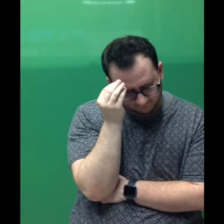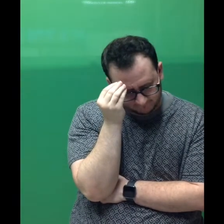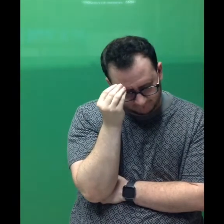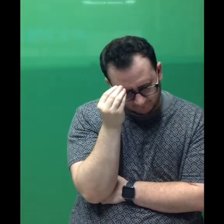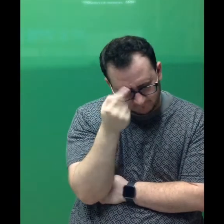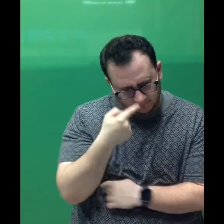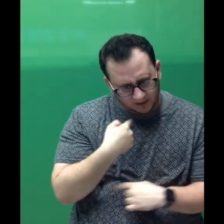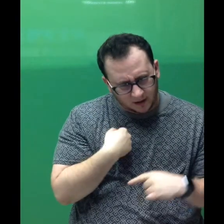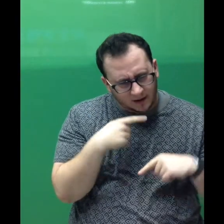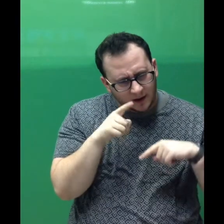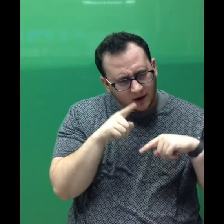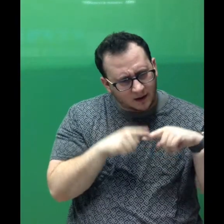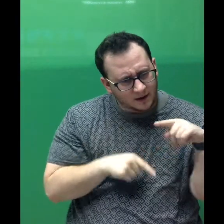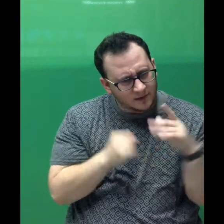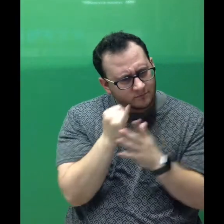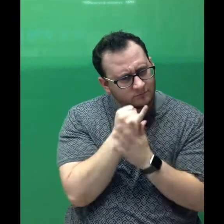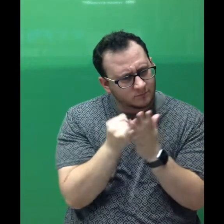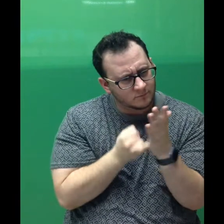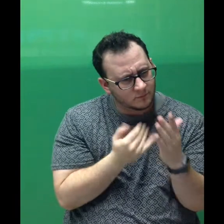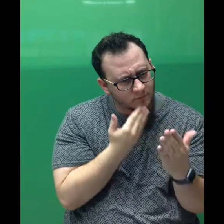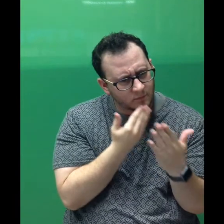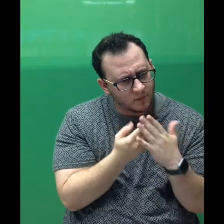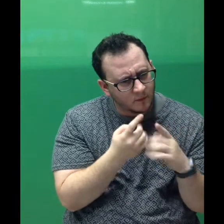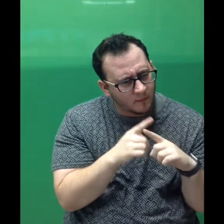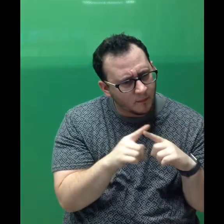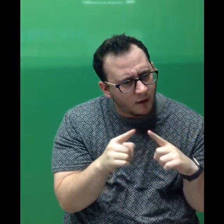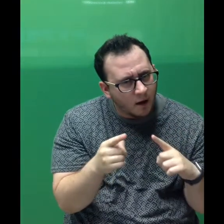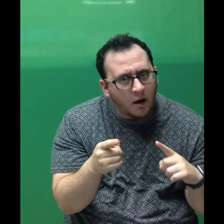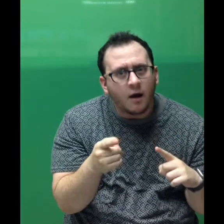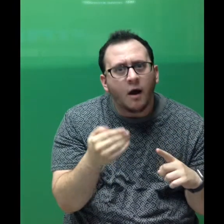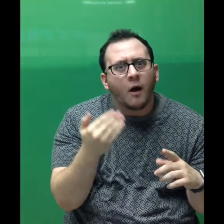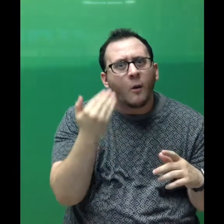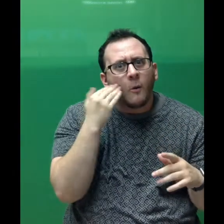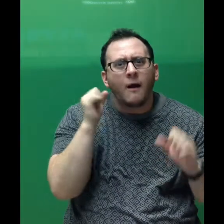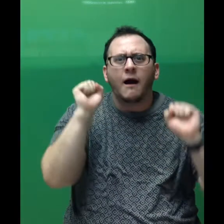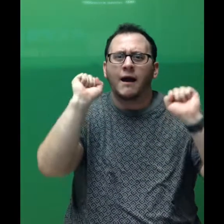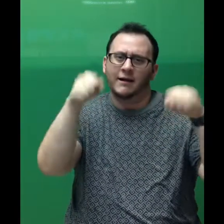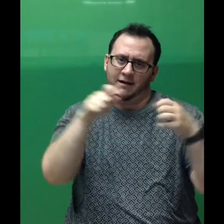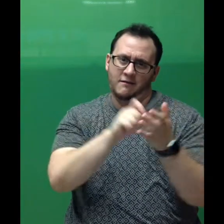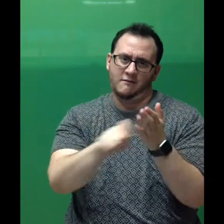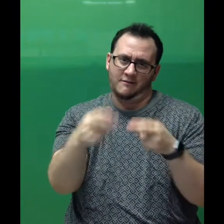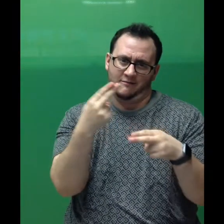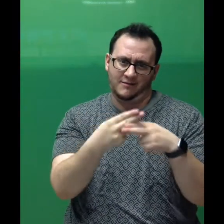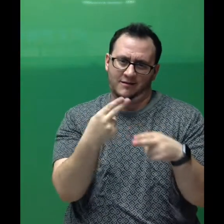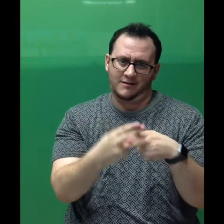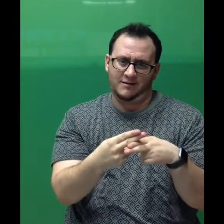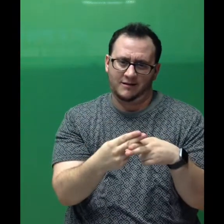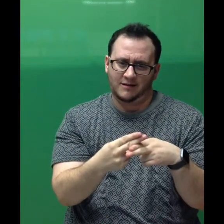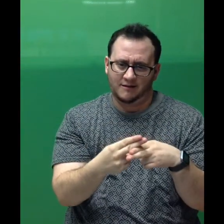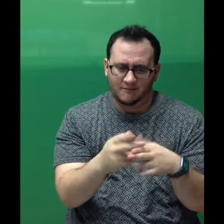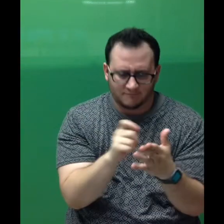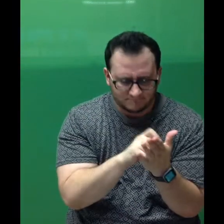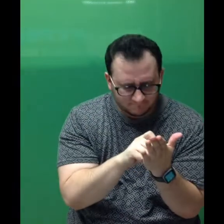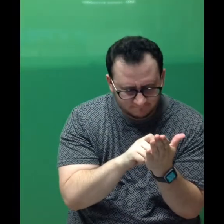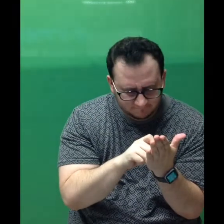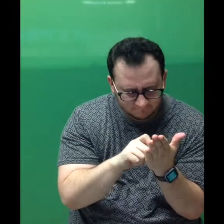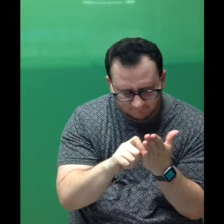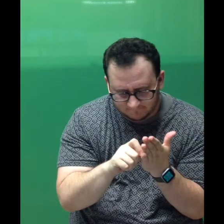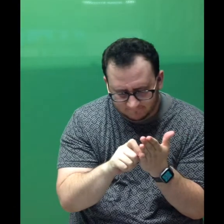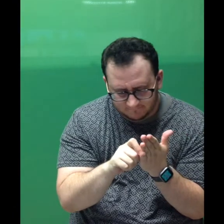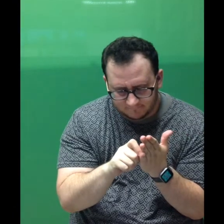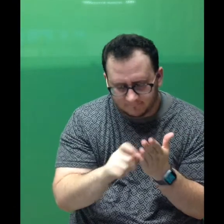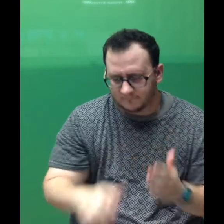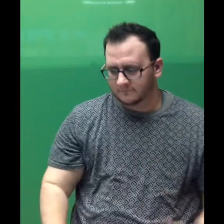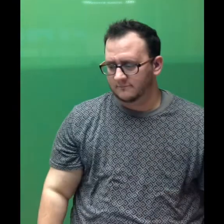"Well, maybe I can't draw, but I CAN sign my name."